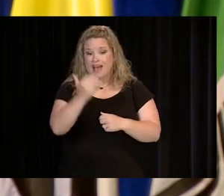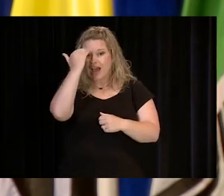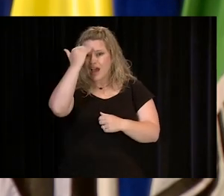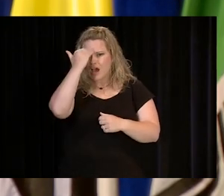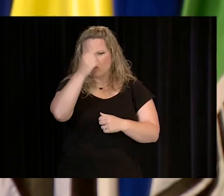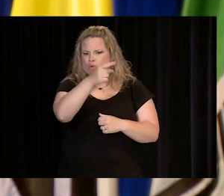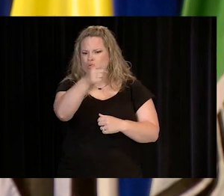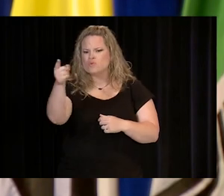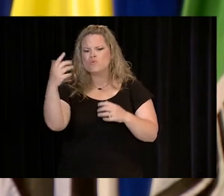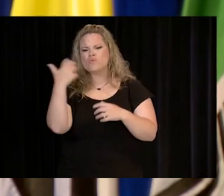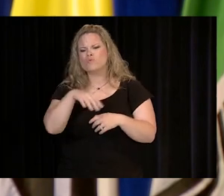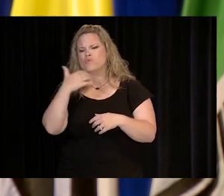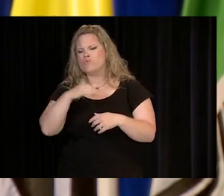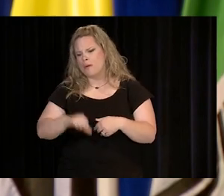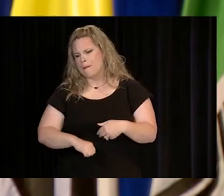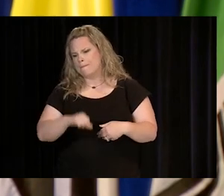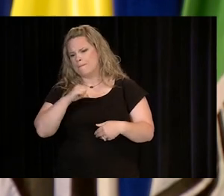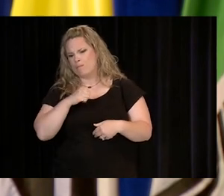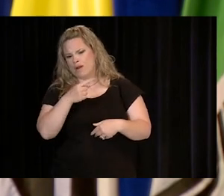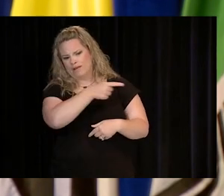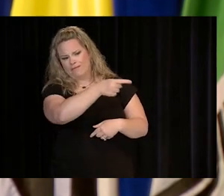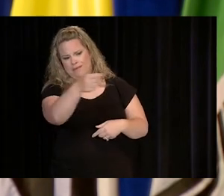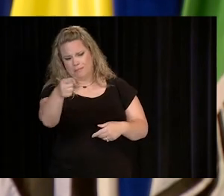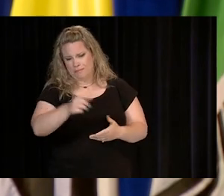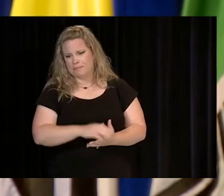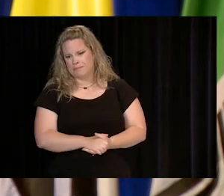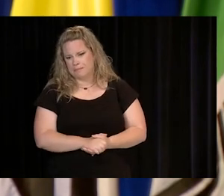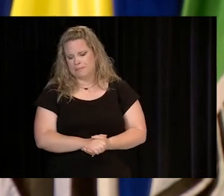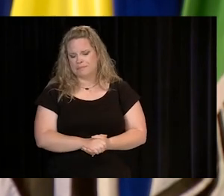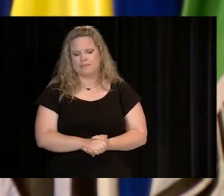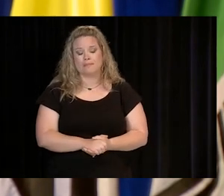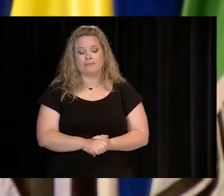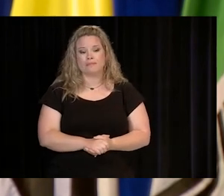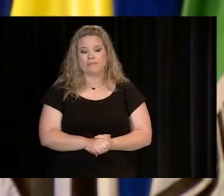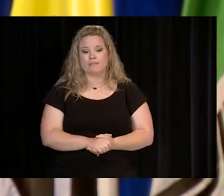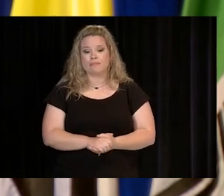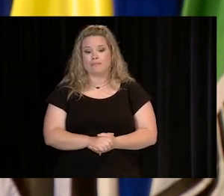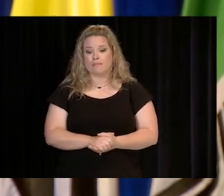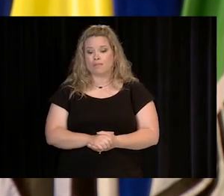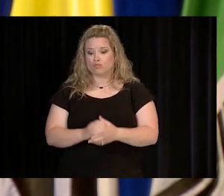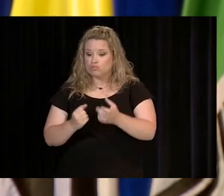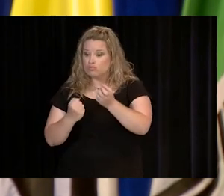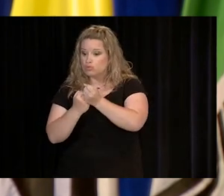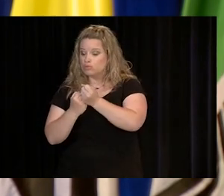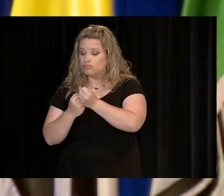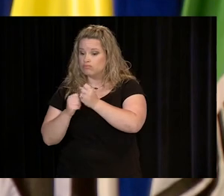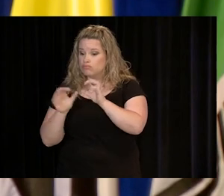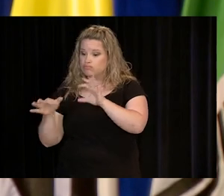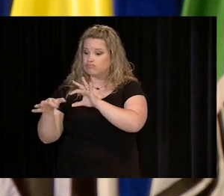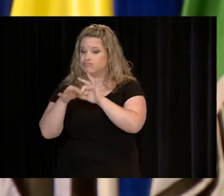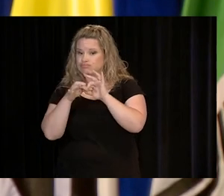I KNOW YOU ARE SO INCREDIBLY PROUD OF THEM. ON BEHALF OF ALL OUR EMPLOYEES,